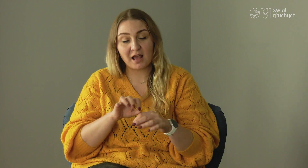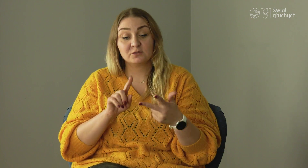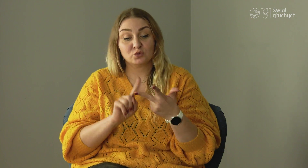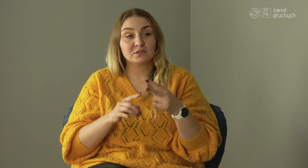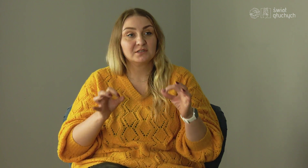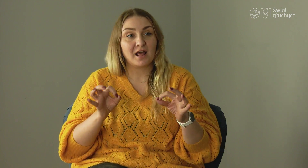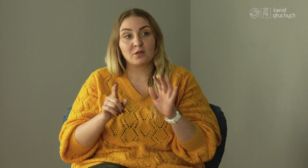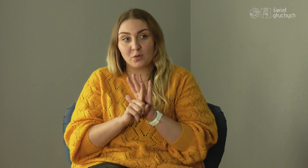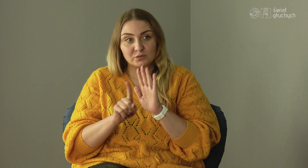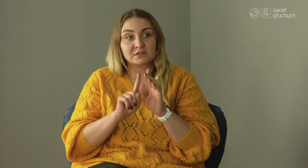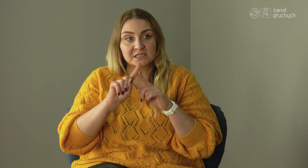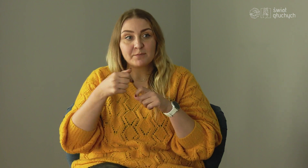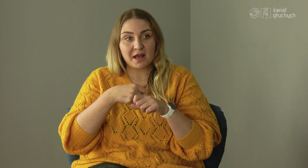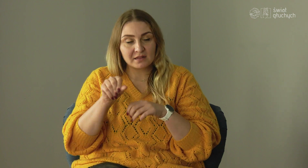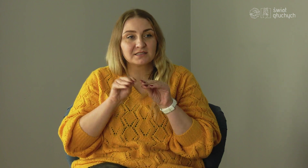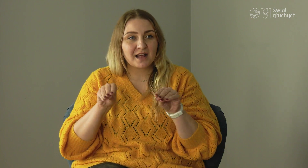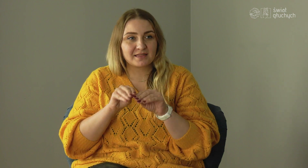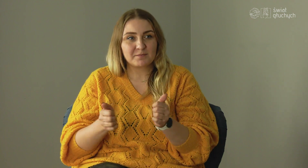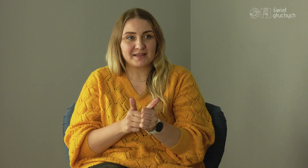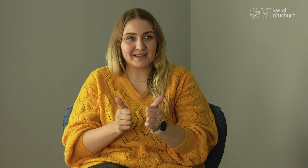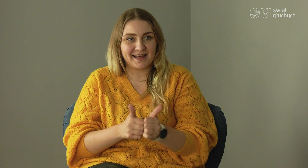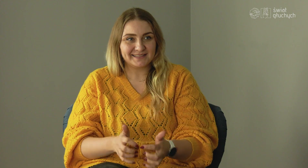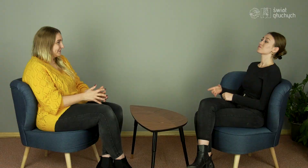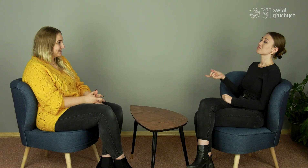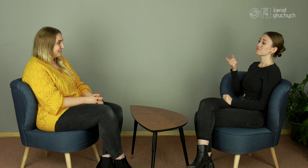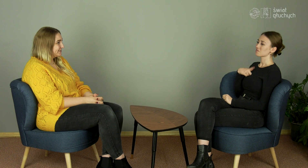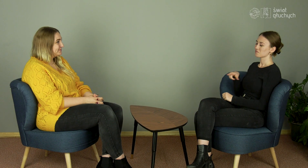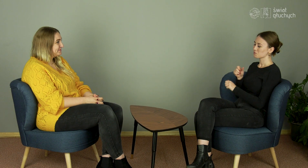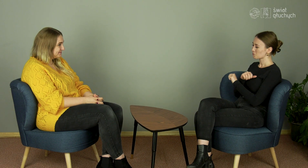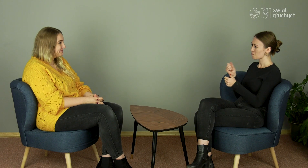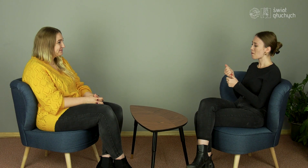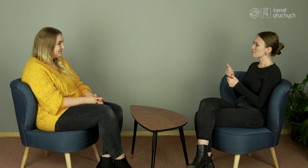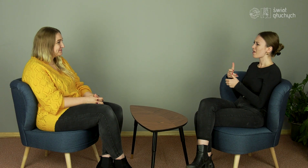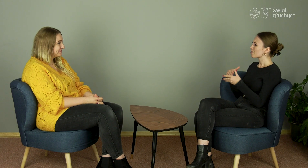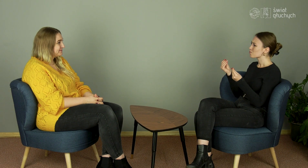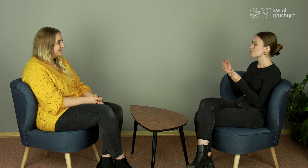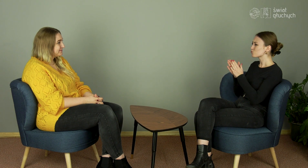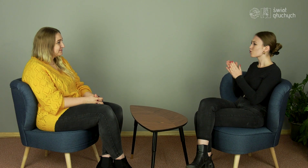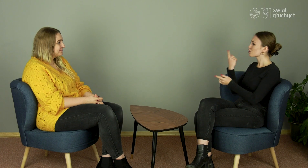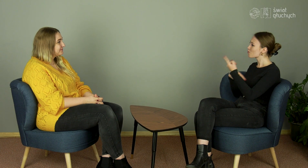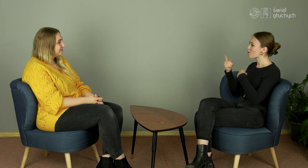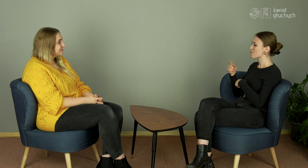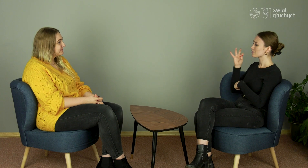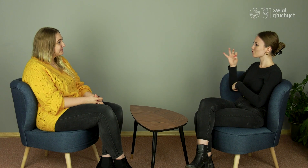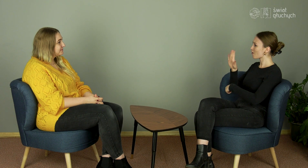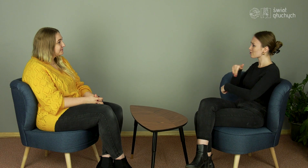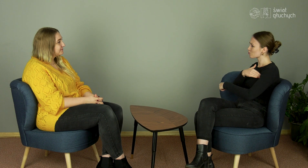I am now going postgraduate as a personal trainer. Oh, great! At the beginning, please tell us, what kind of education you have,